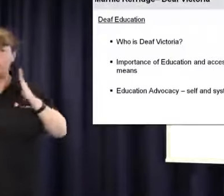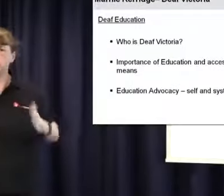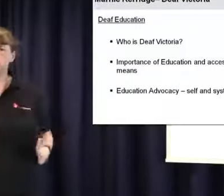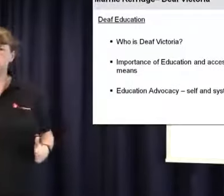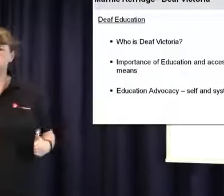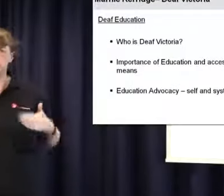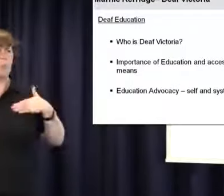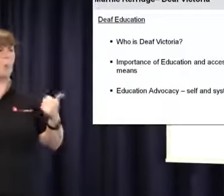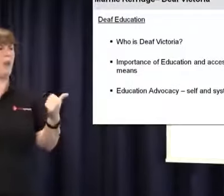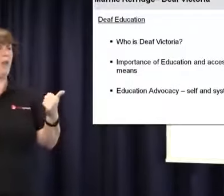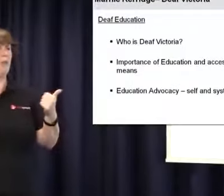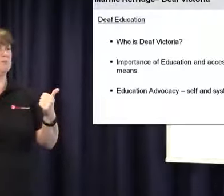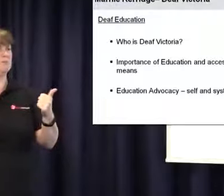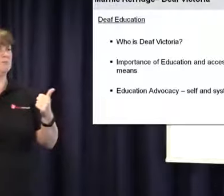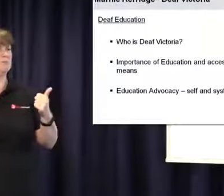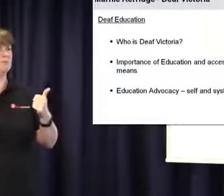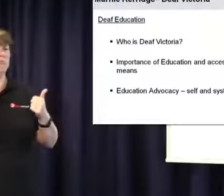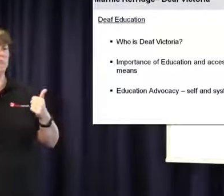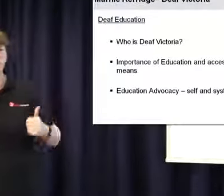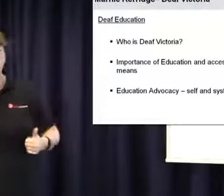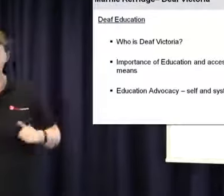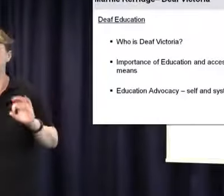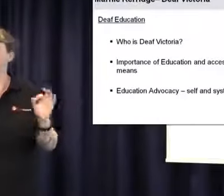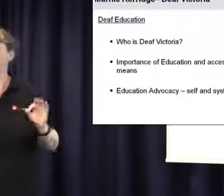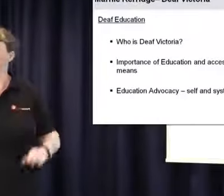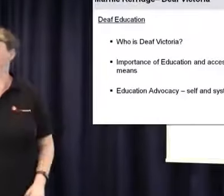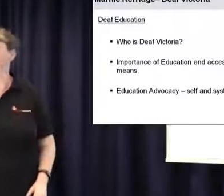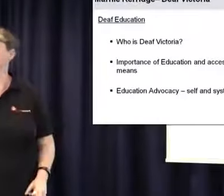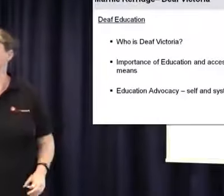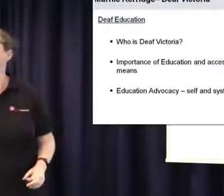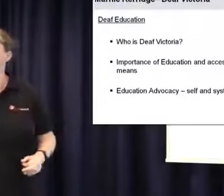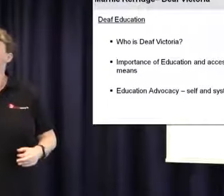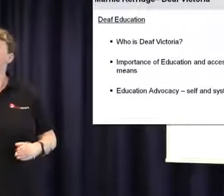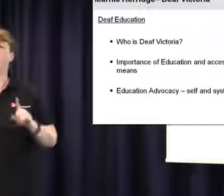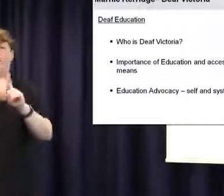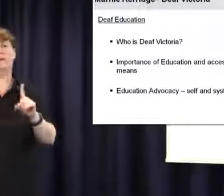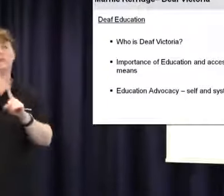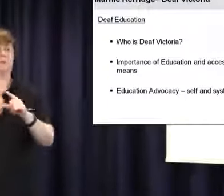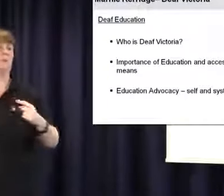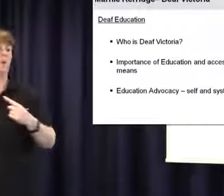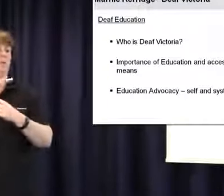can be fully involved and their wellbeing also in life. We don't want them to have to